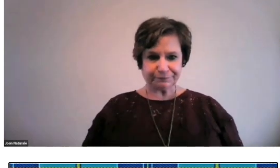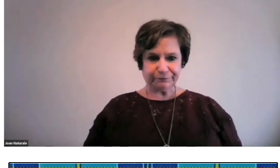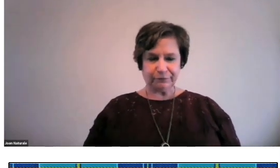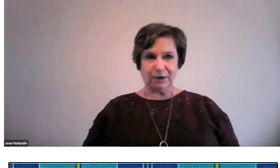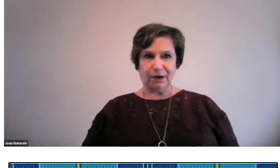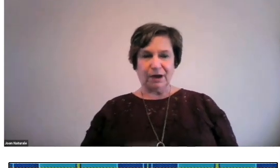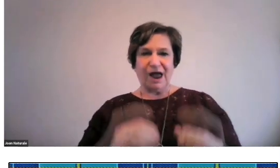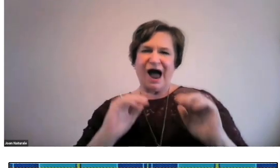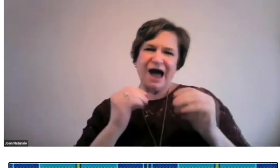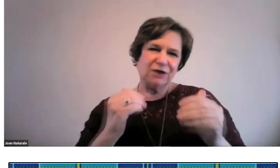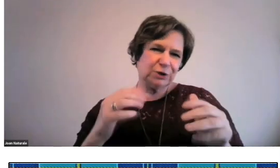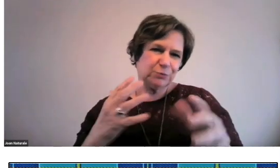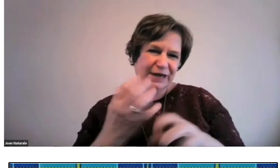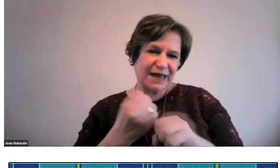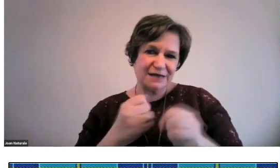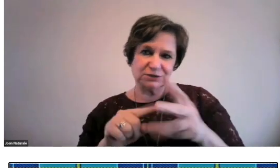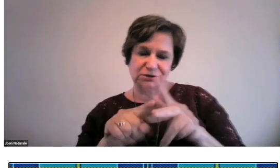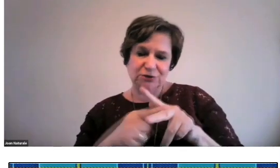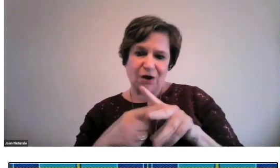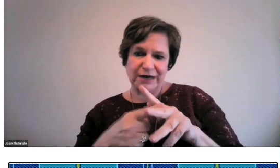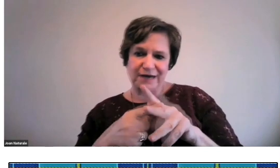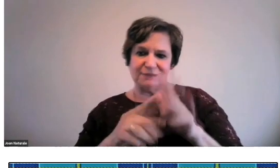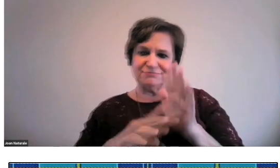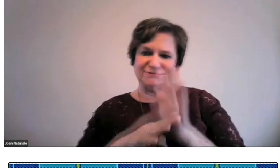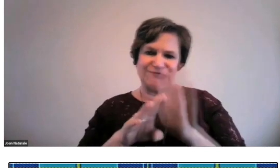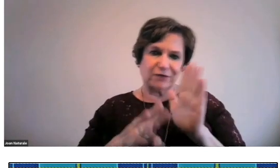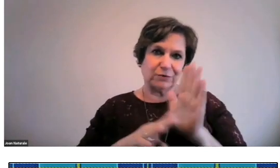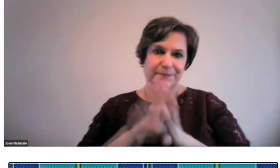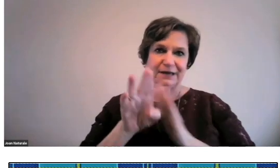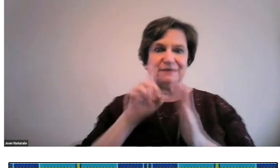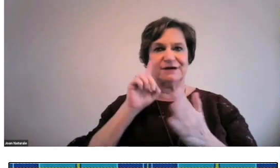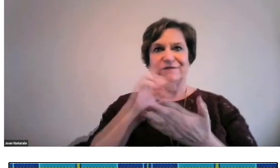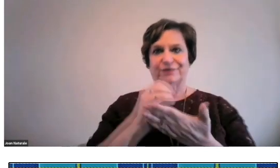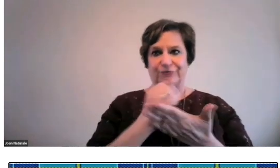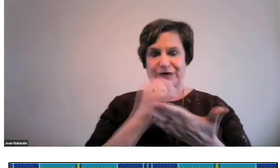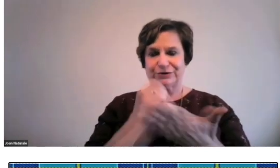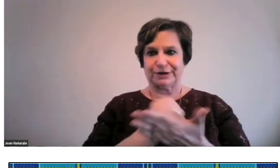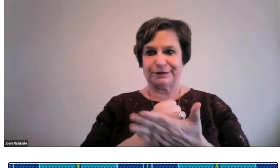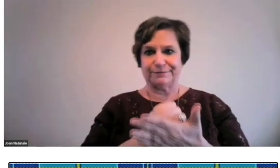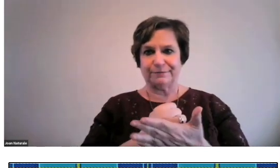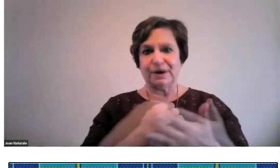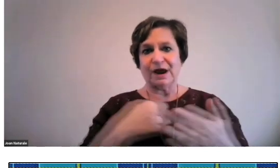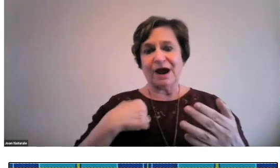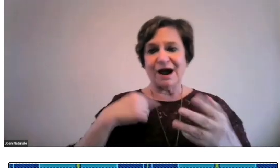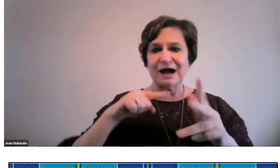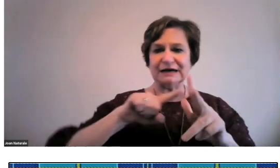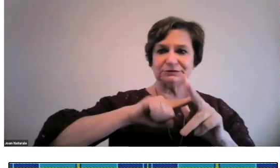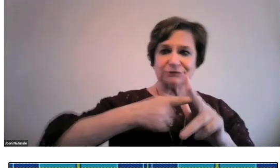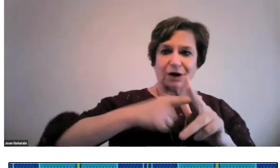Now, how did we start developing deaf collections?